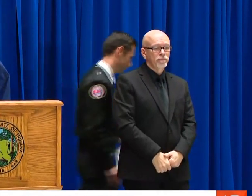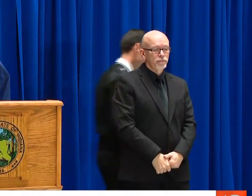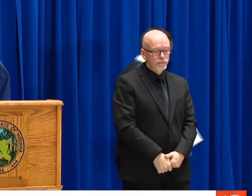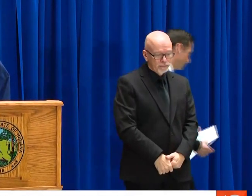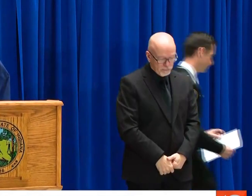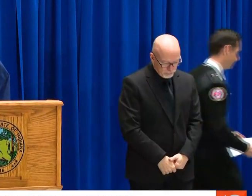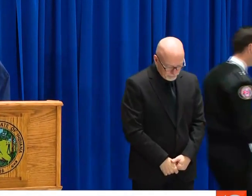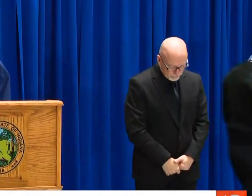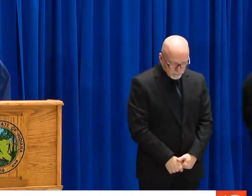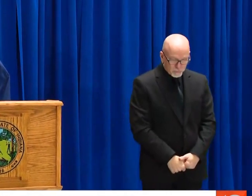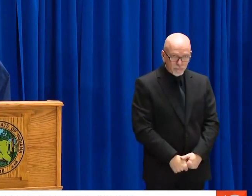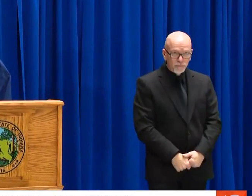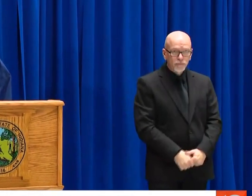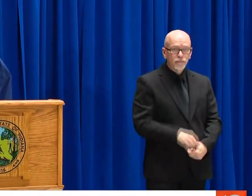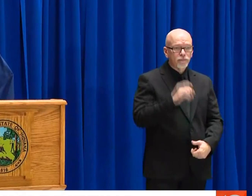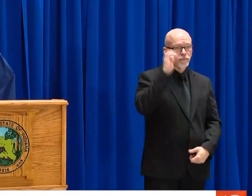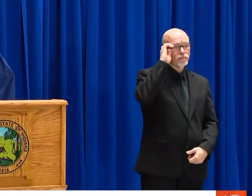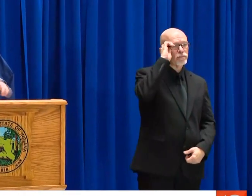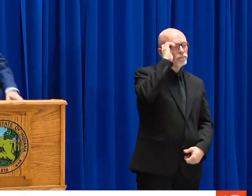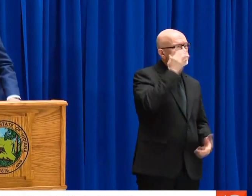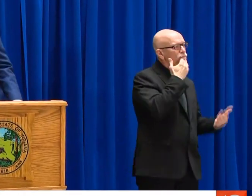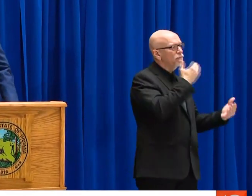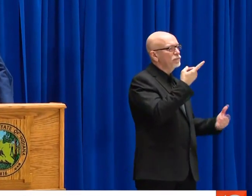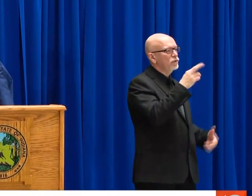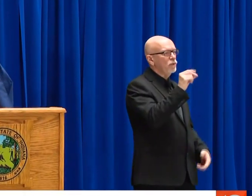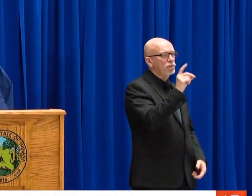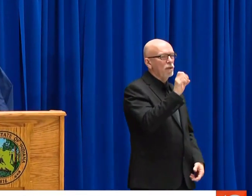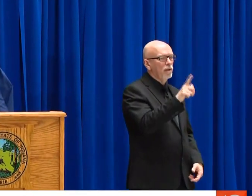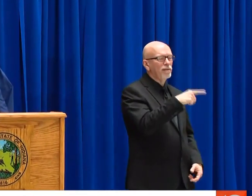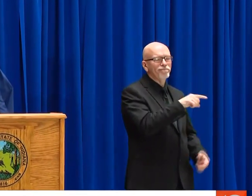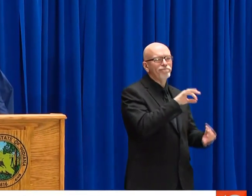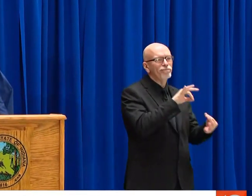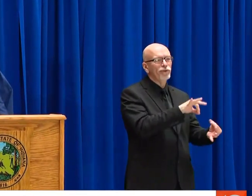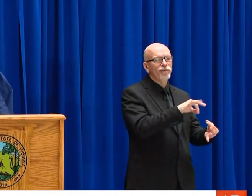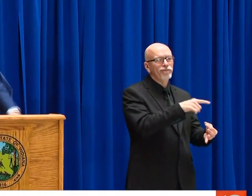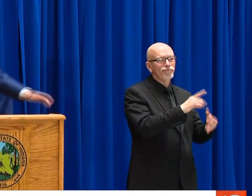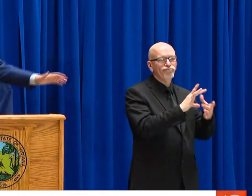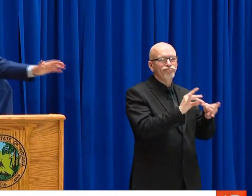AND BUT THE TIME IS NOW TO STAY HOME AND TAKE CARE OF EACH OTHER.